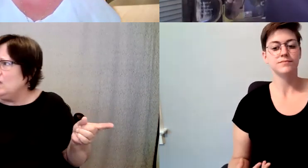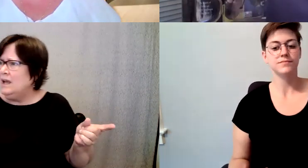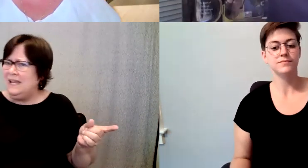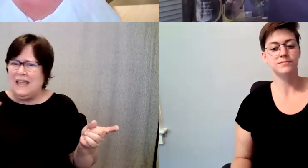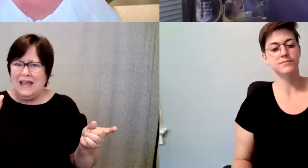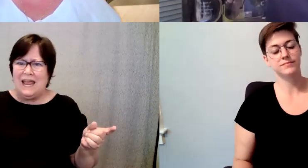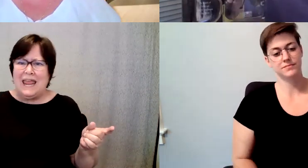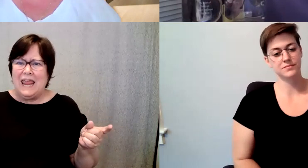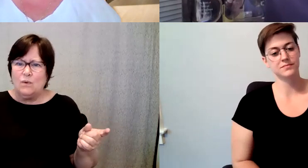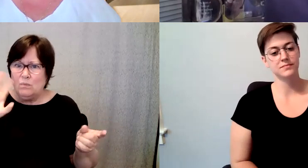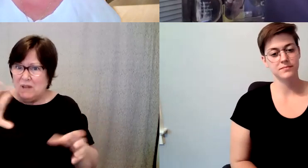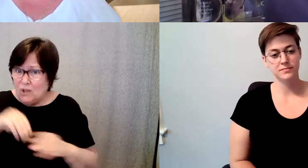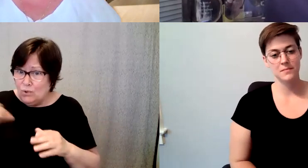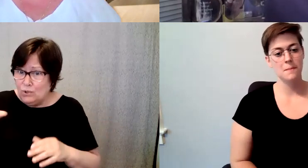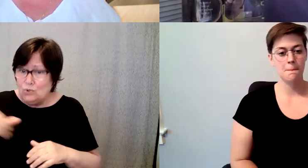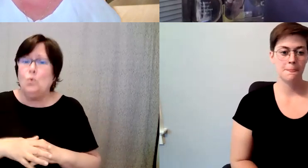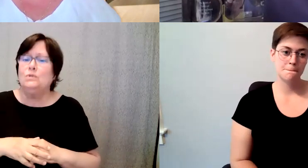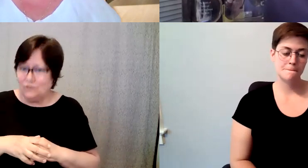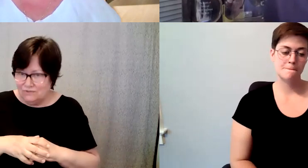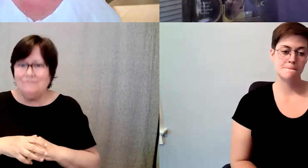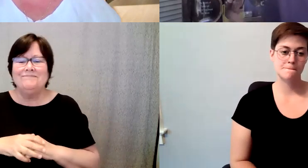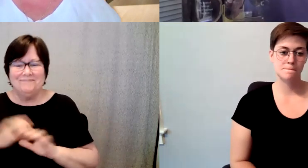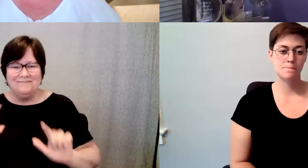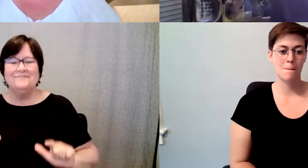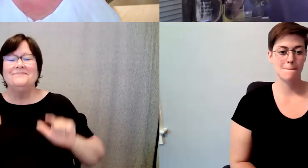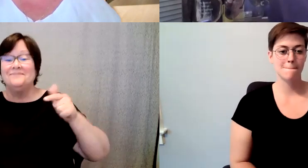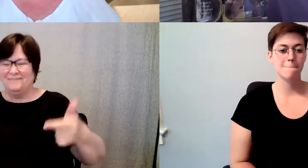be included, too, and so the next week, I actually.